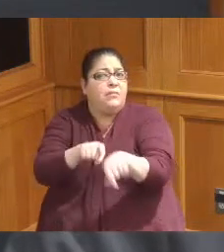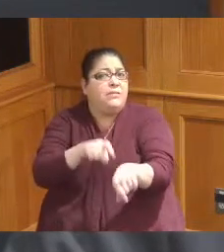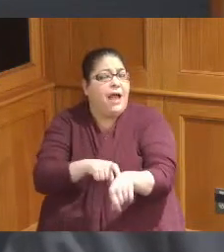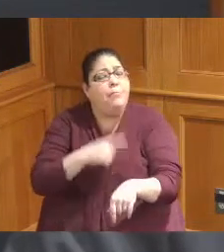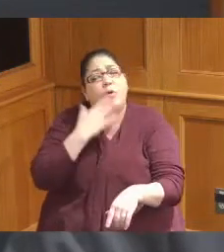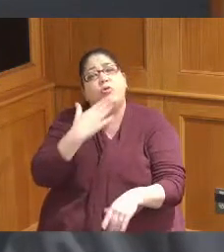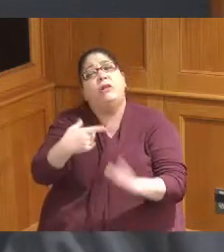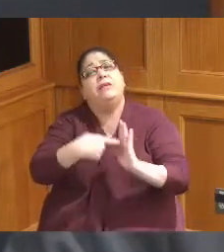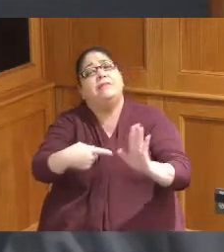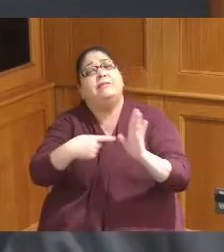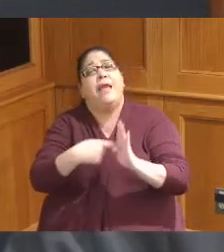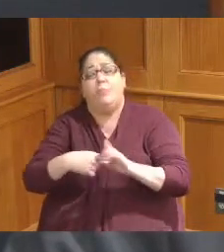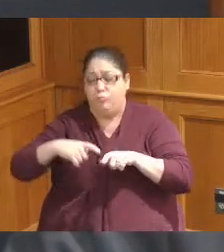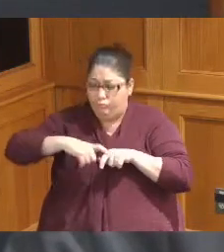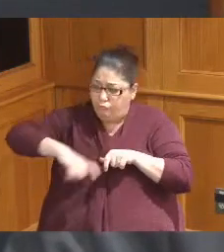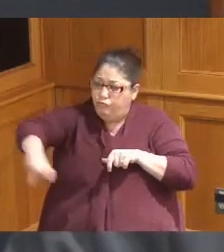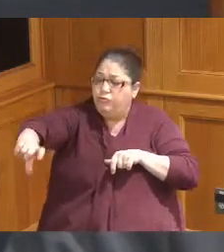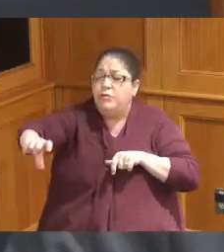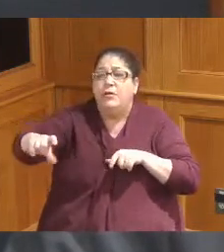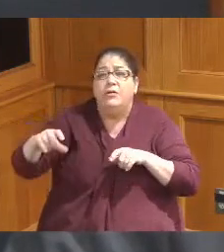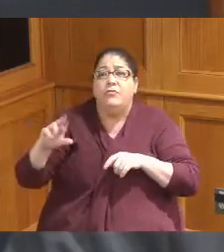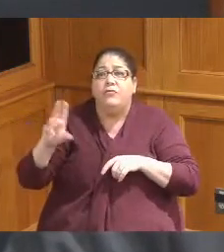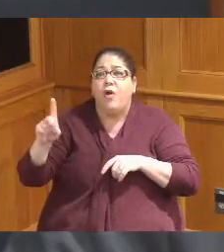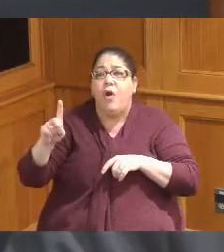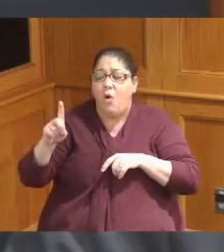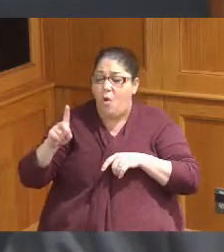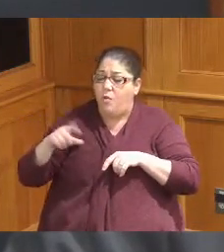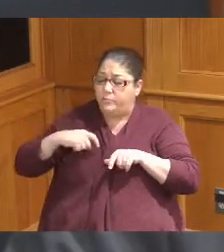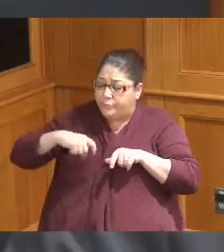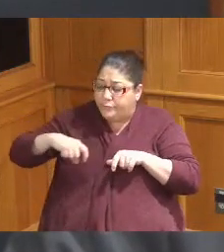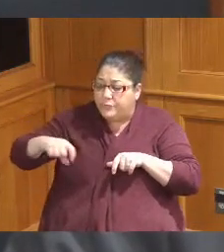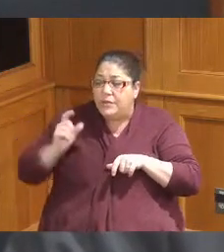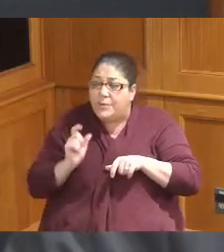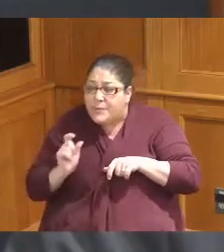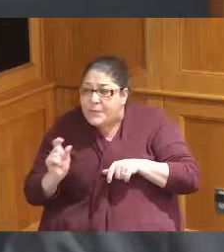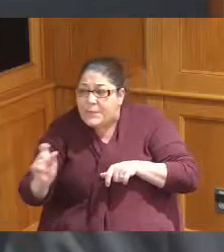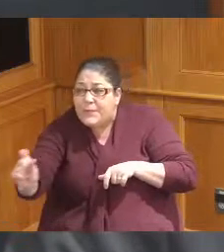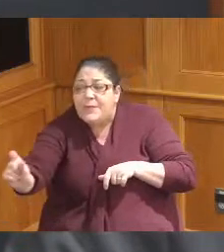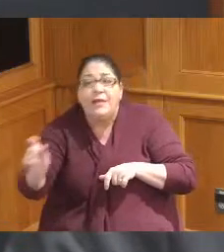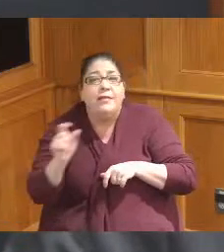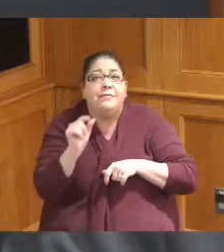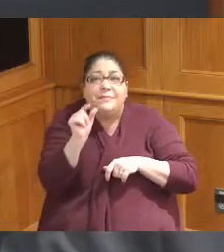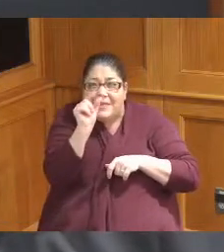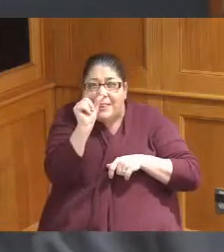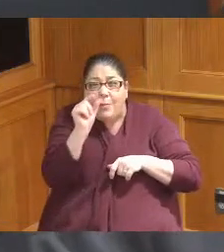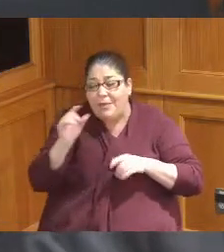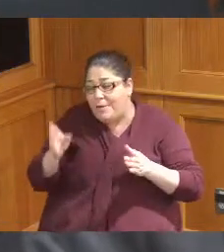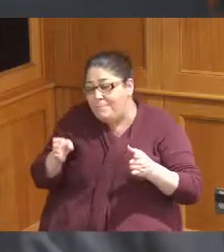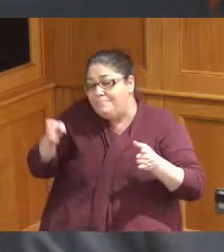of a chunk of road that could start the progress when it comes to just a little bit of space in